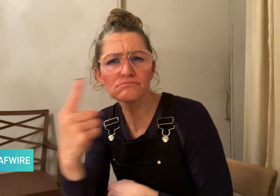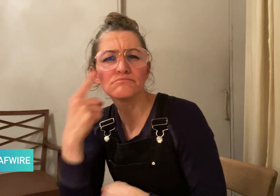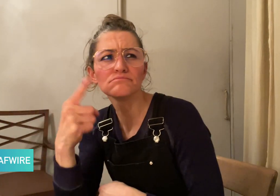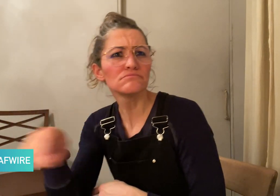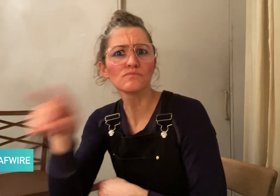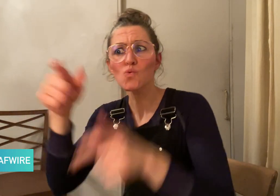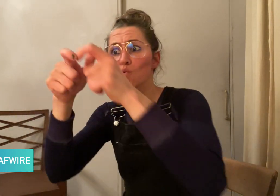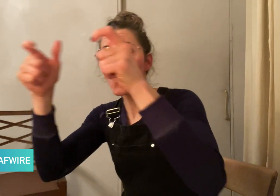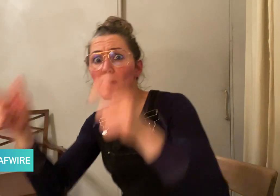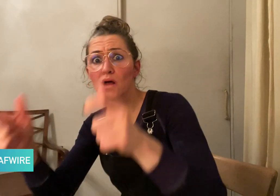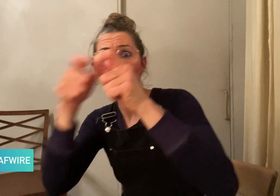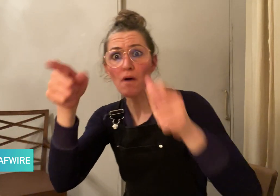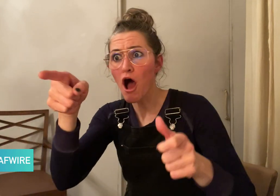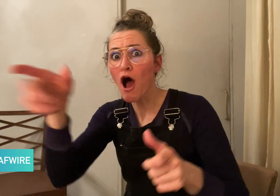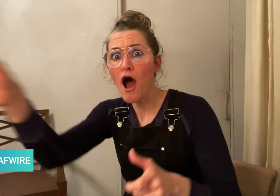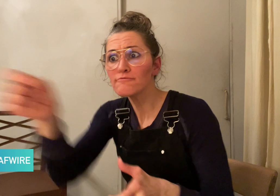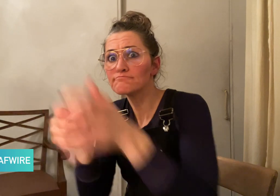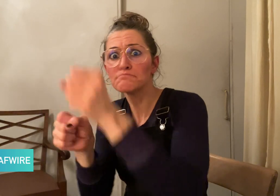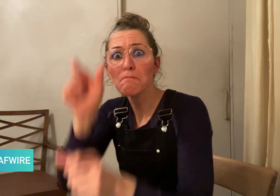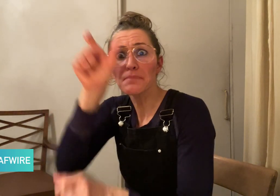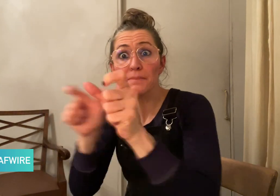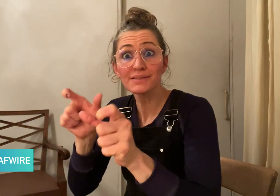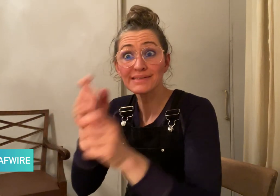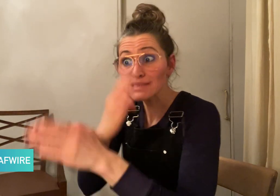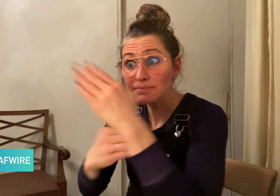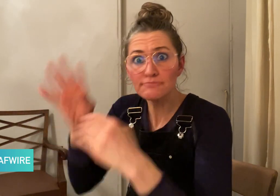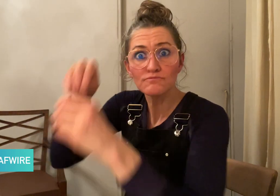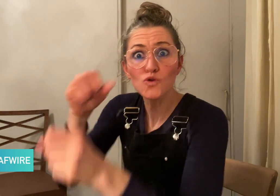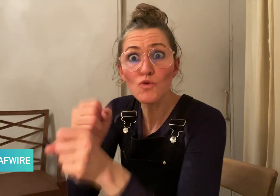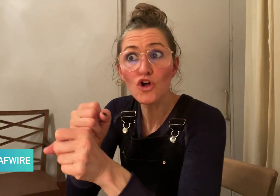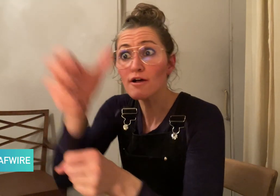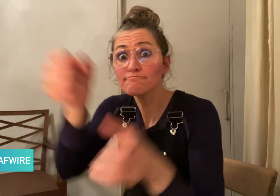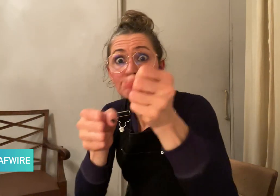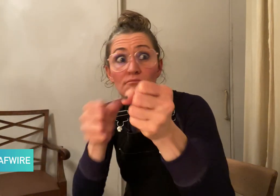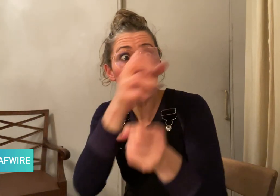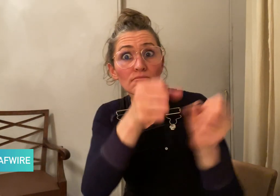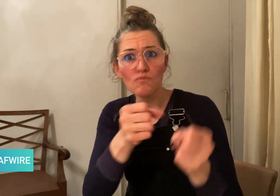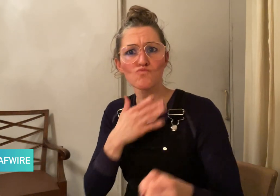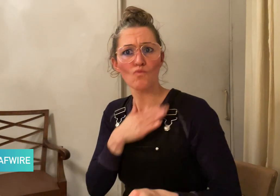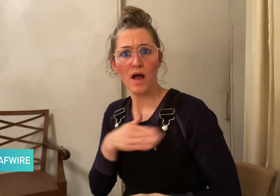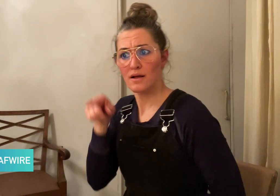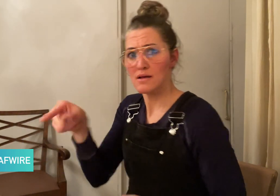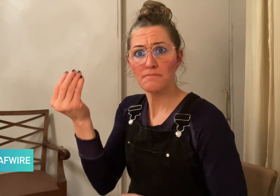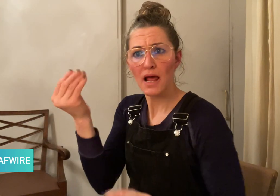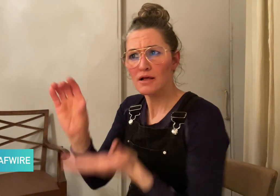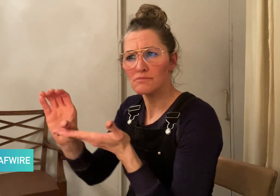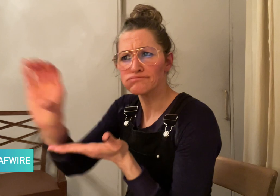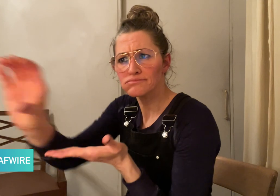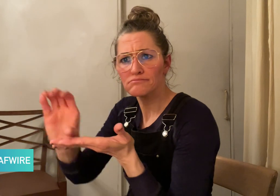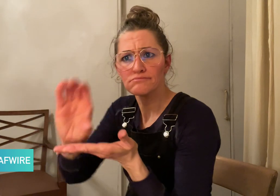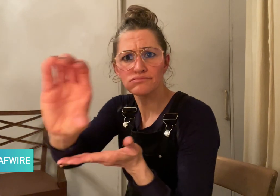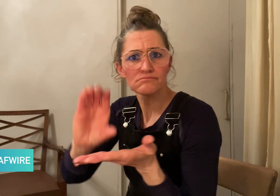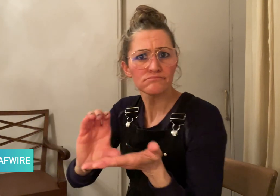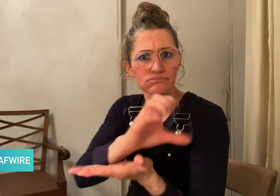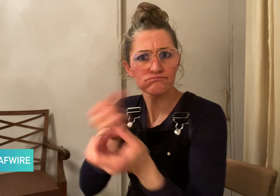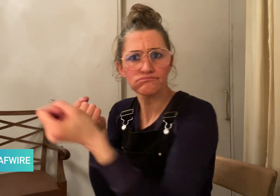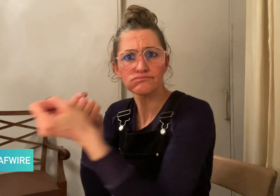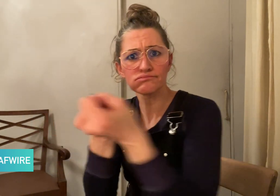to be allocated to companies that hire people with disabilities.